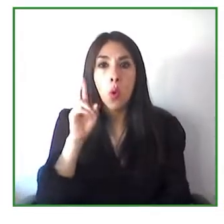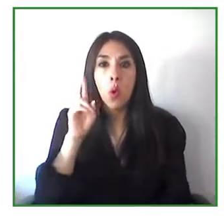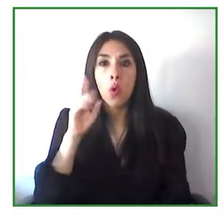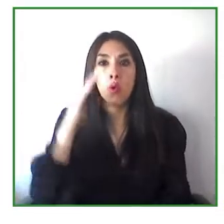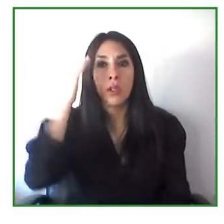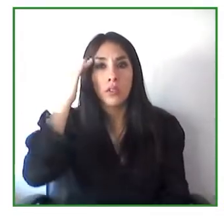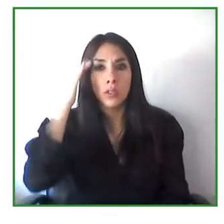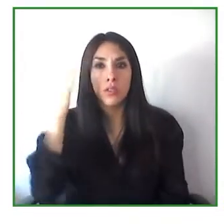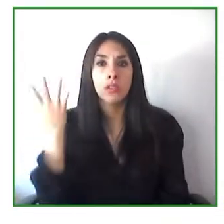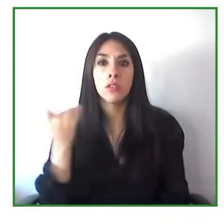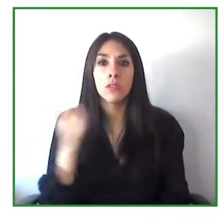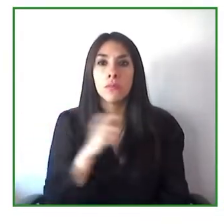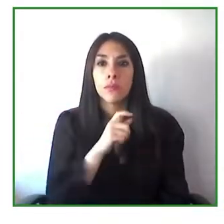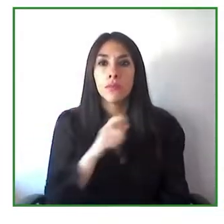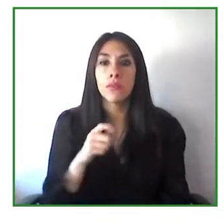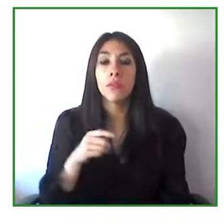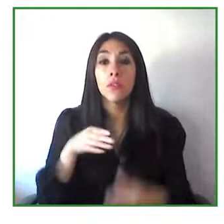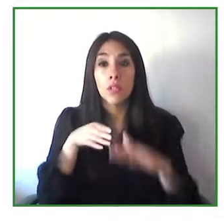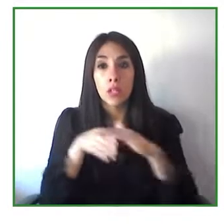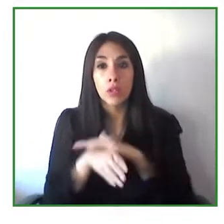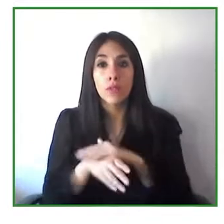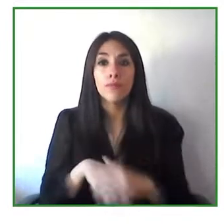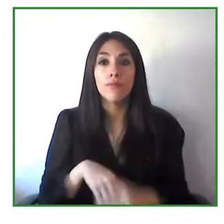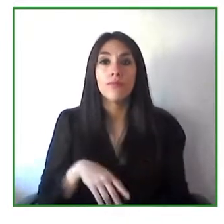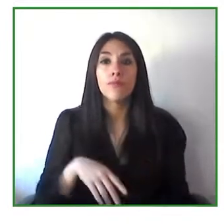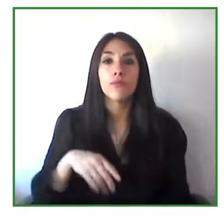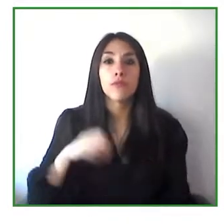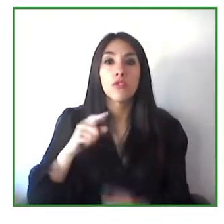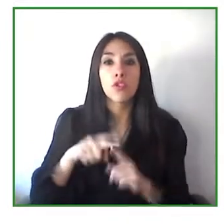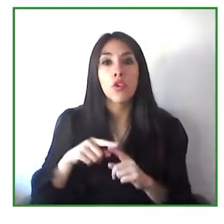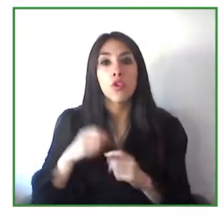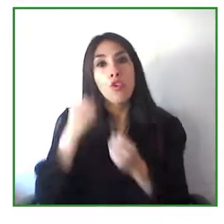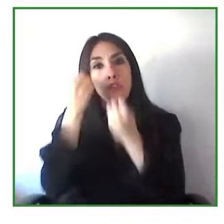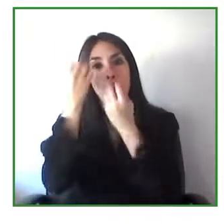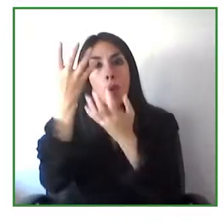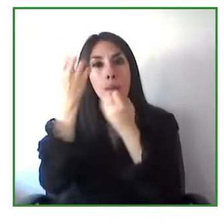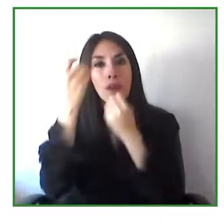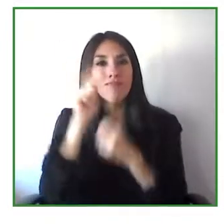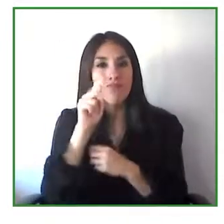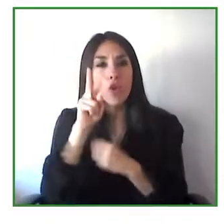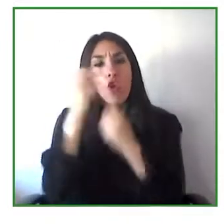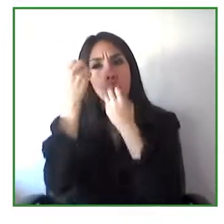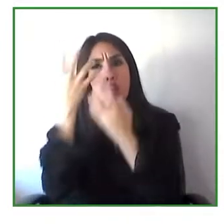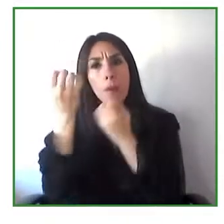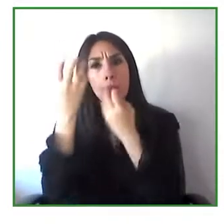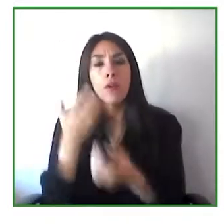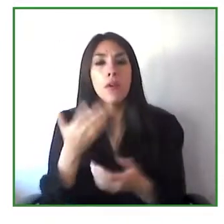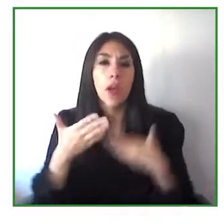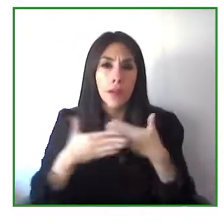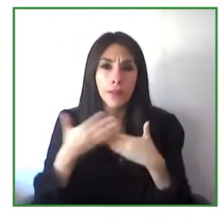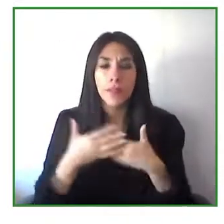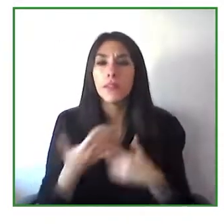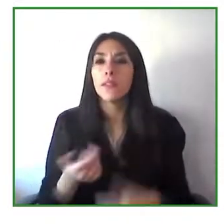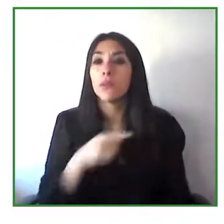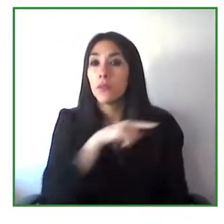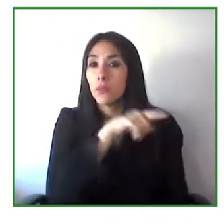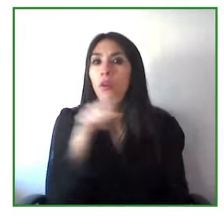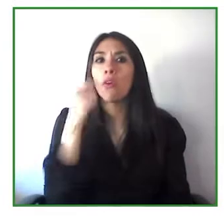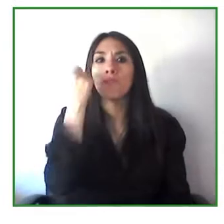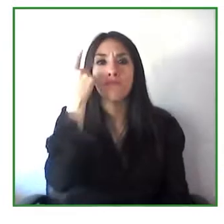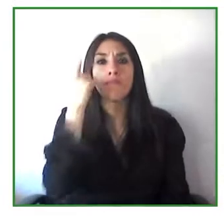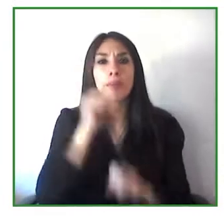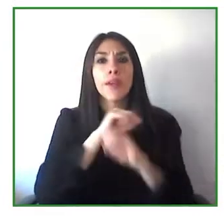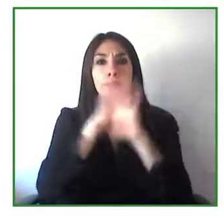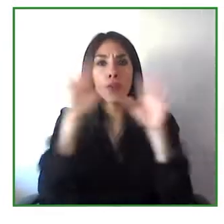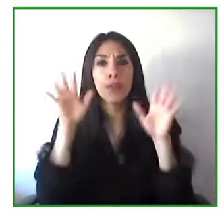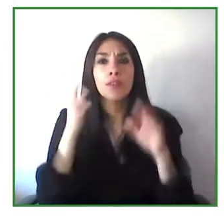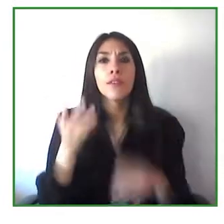can easily understand or people who use wheelchairs to know where they can find a parking space